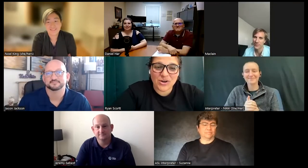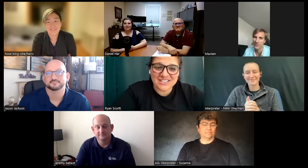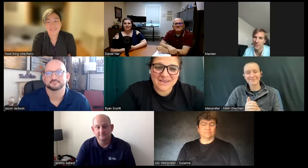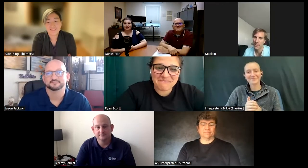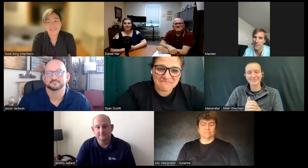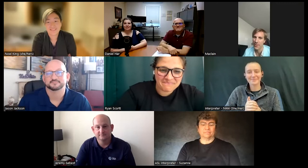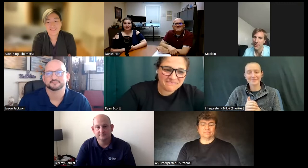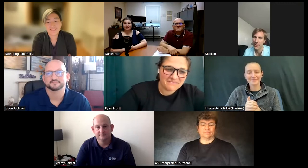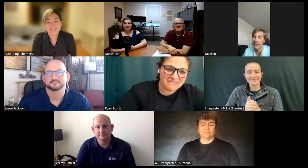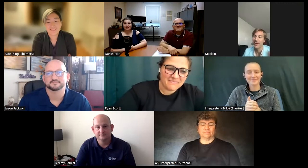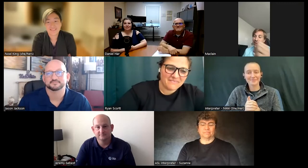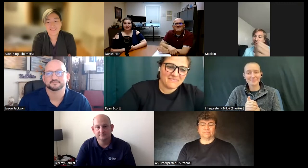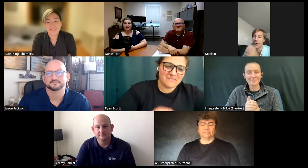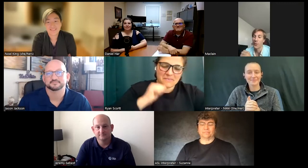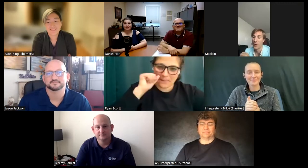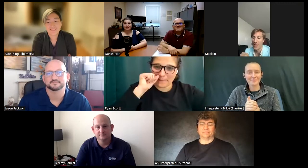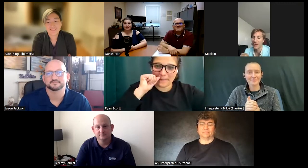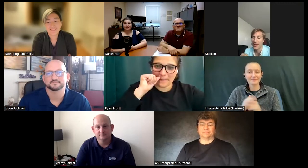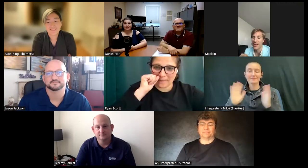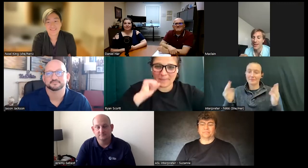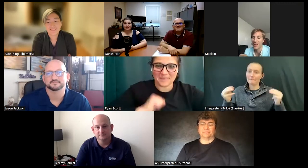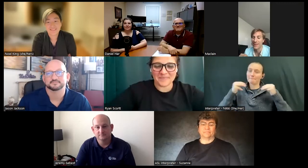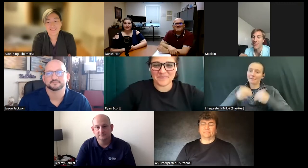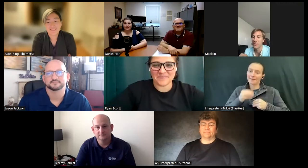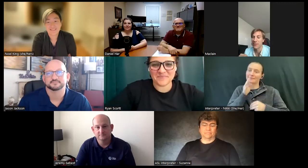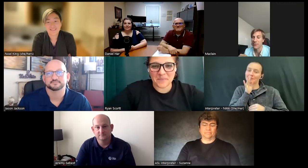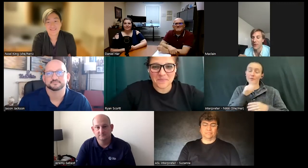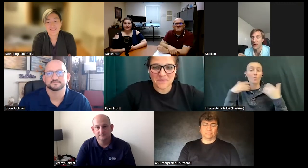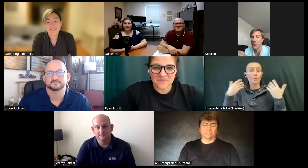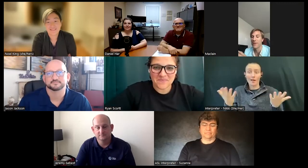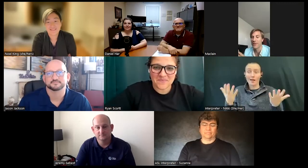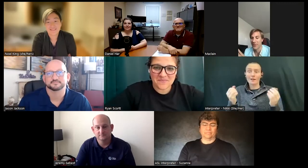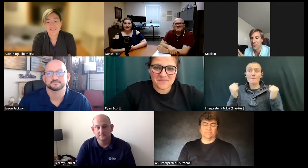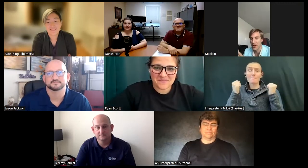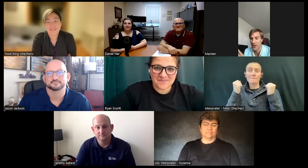are today well uh a lot more people are qualified